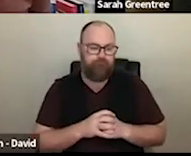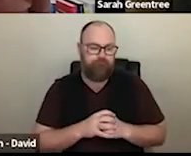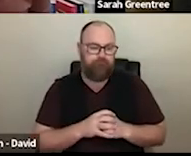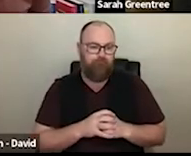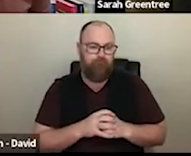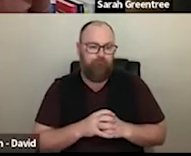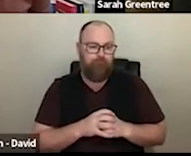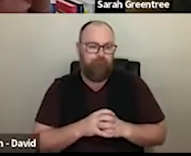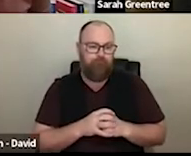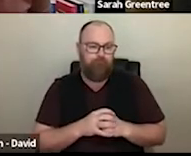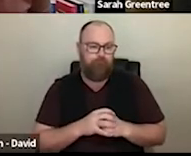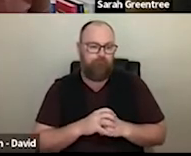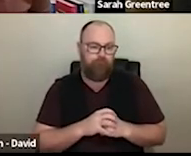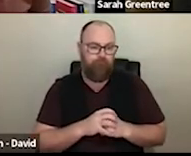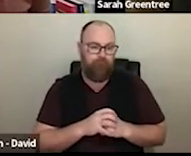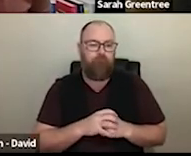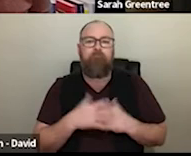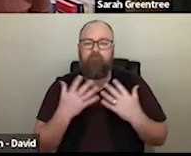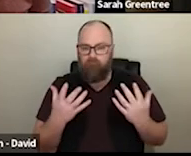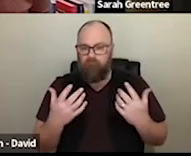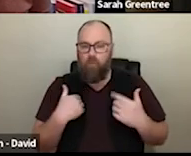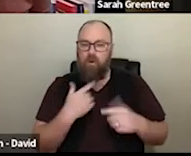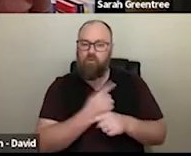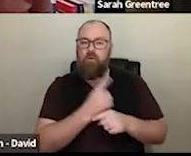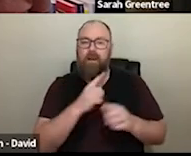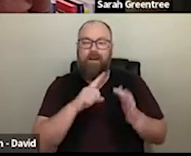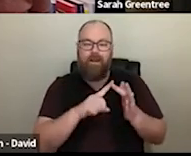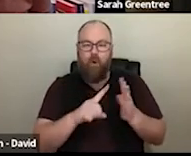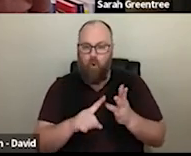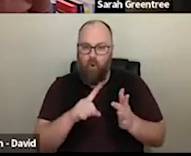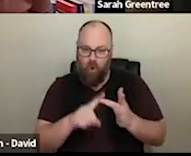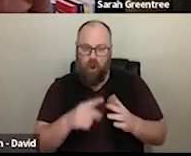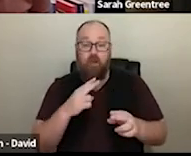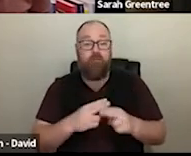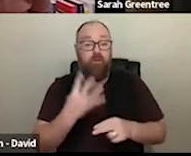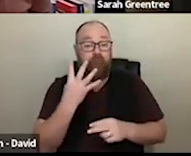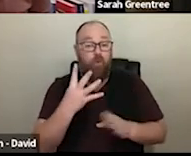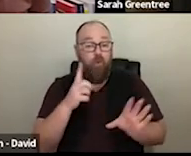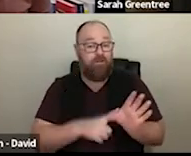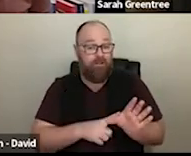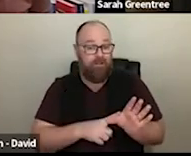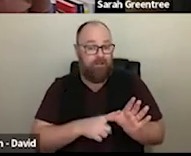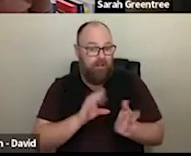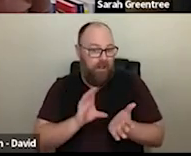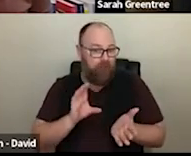up here, And obviously we're talking about expressions of interest for 4 year investment today. We are talking about expressions of interest for four year investment today. Annual notice, in the guidelines, we